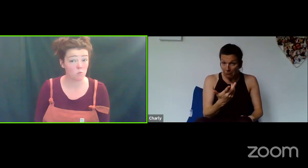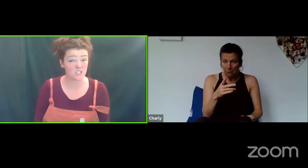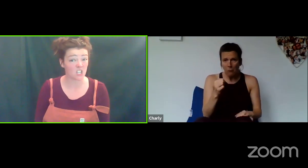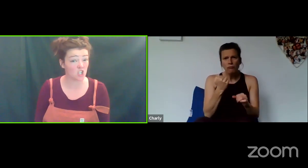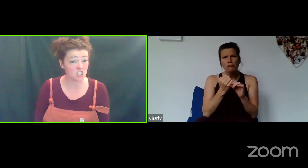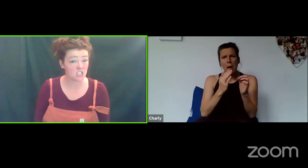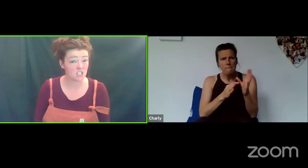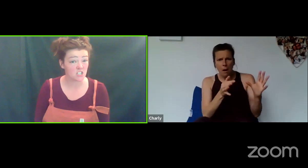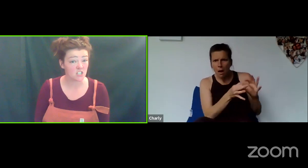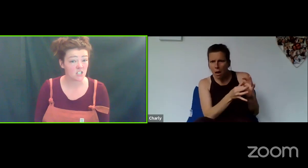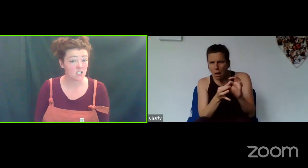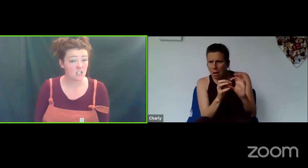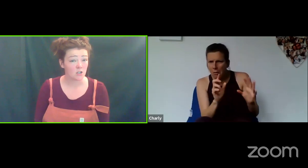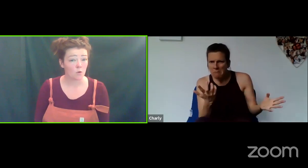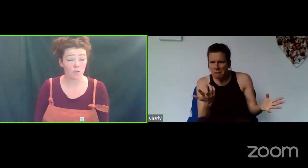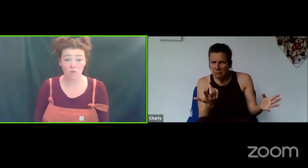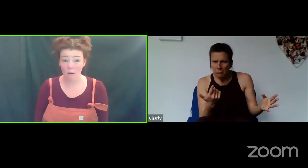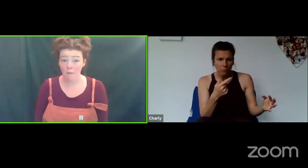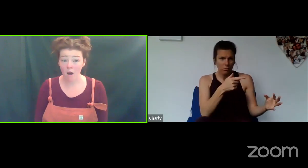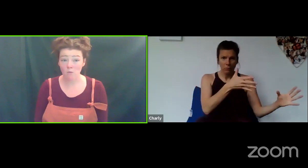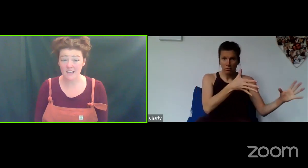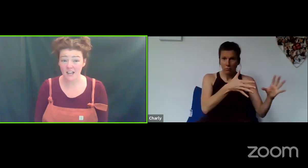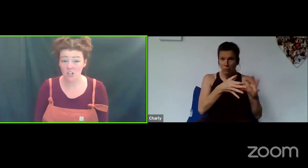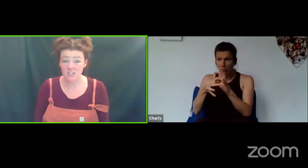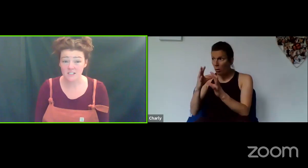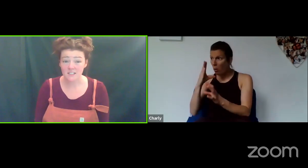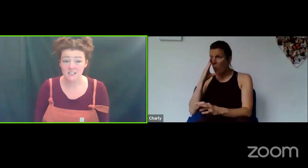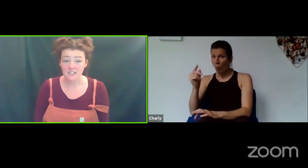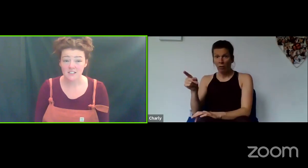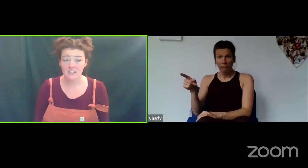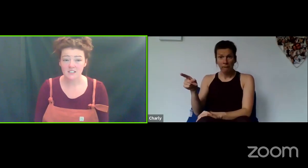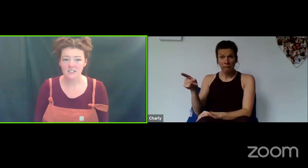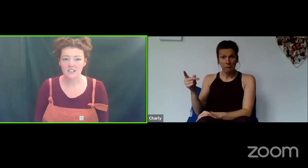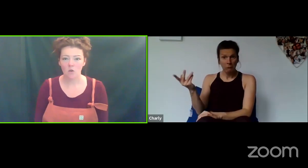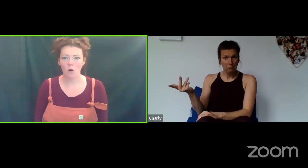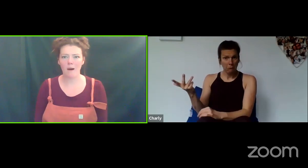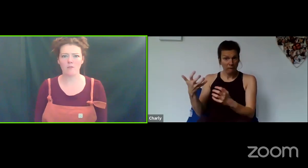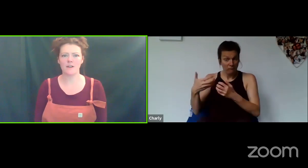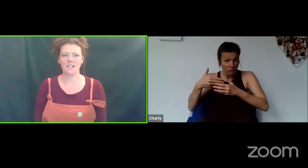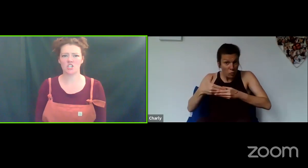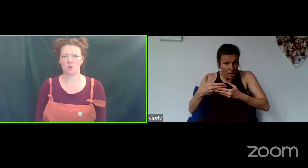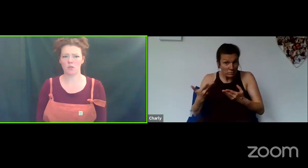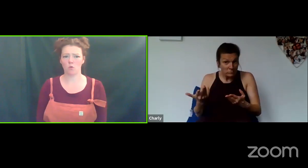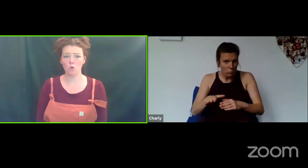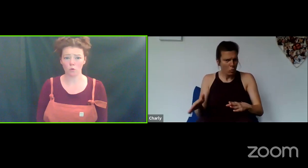was it good? With Grandma, was that good? What about the relationship with The Wolf?